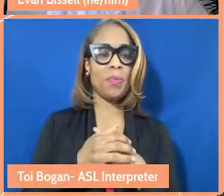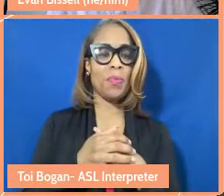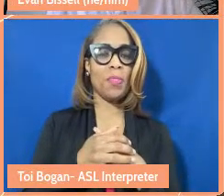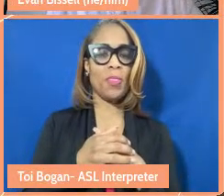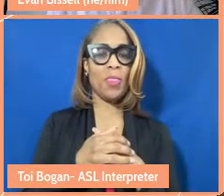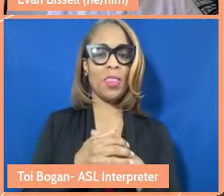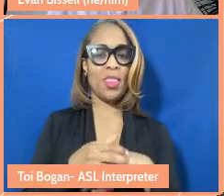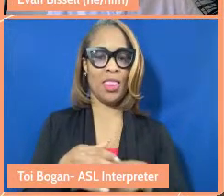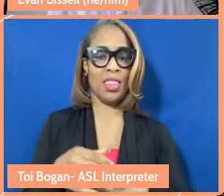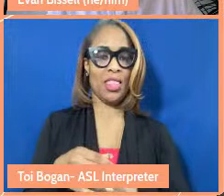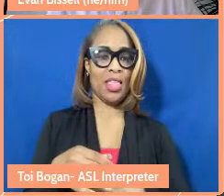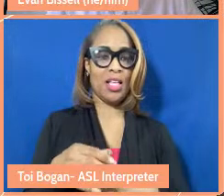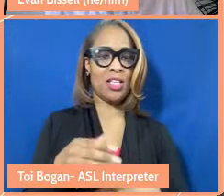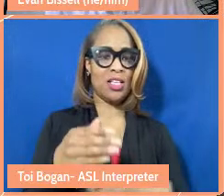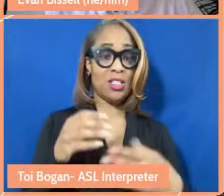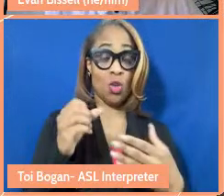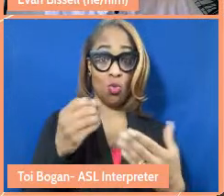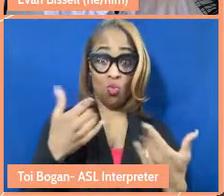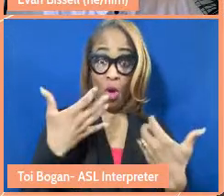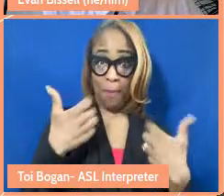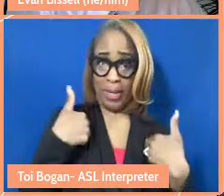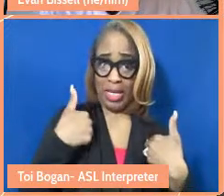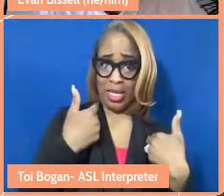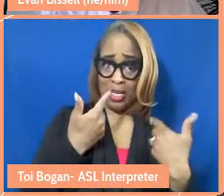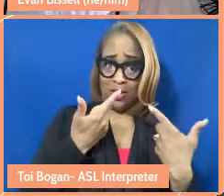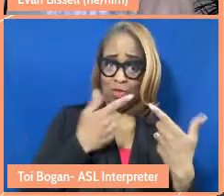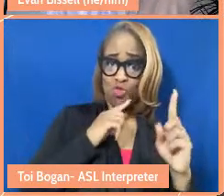Evan, I don't know if you're asking me to respond or ... Yeah, sorry. Yes,